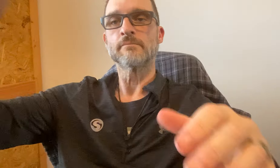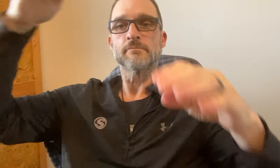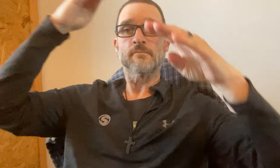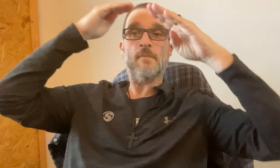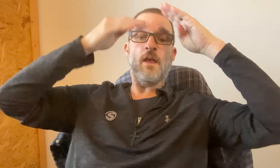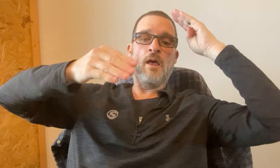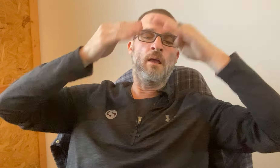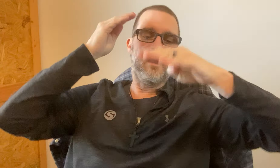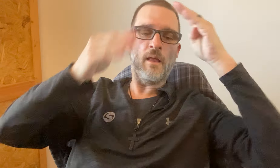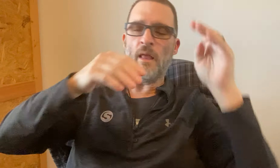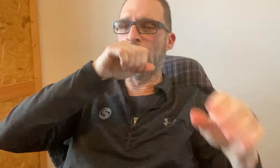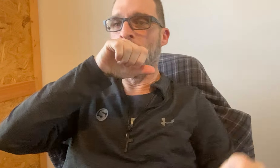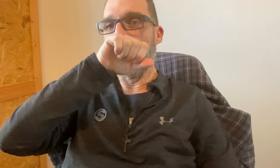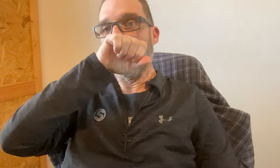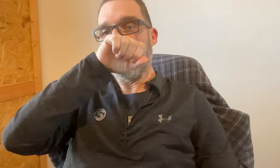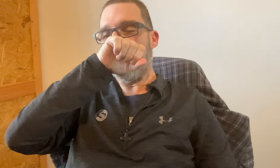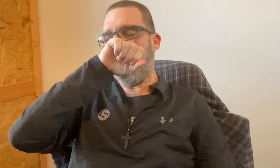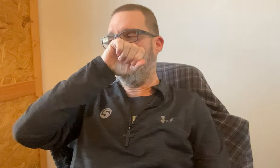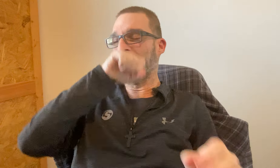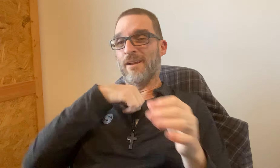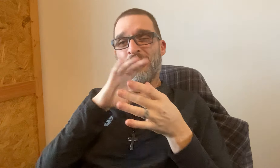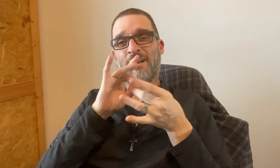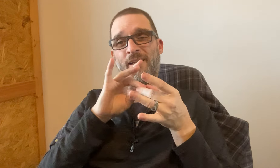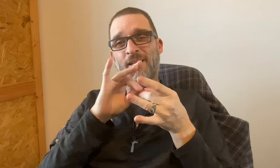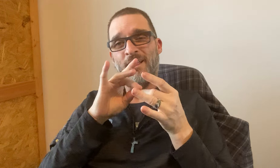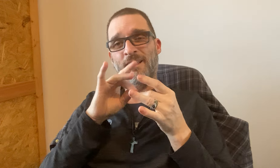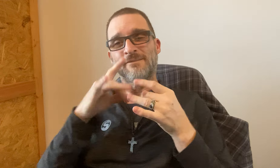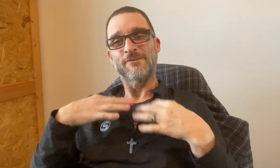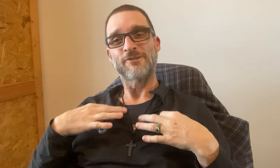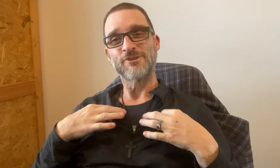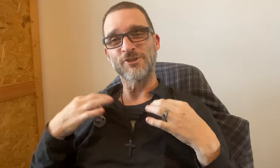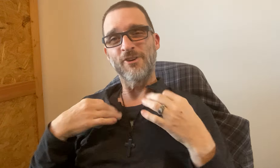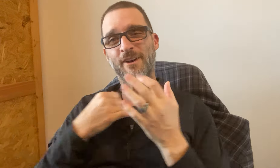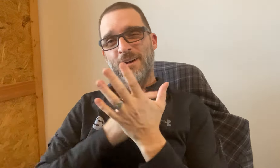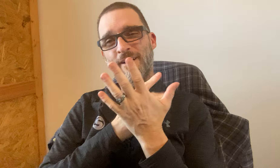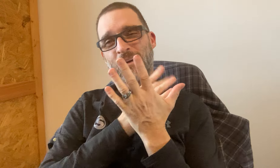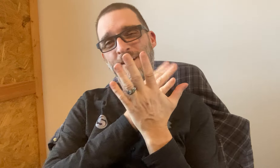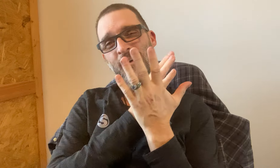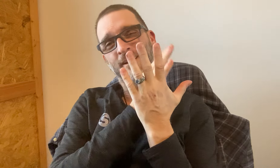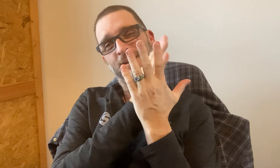Hello everyone! I had just said a lot of things on vlog about shirt.